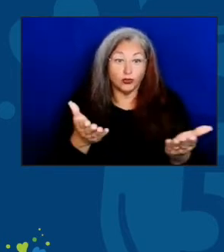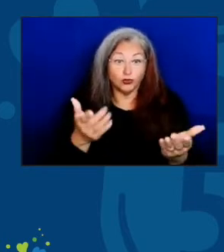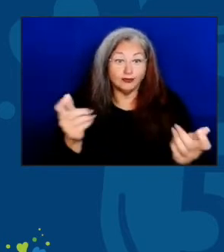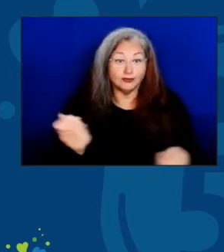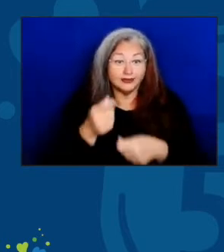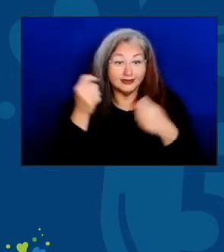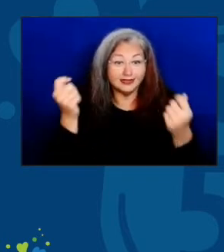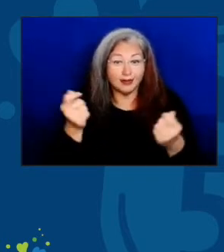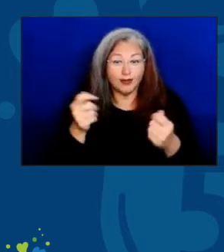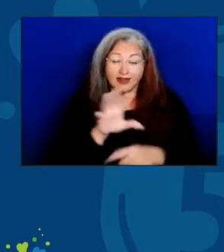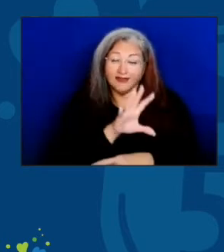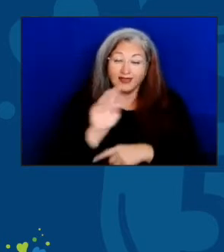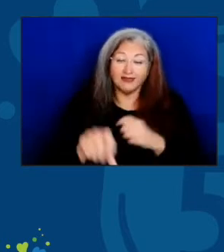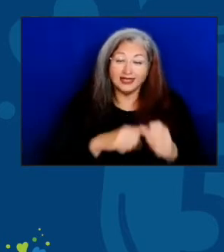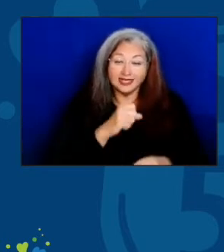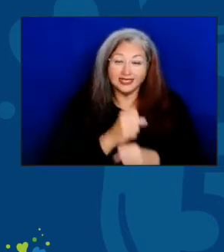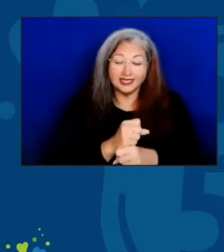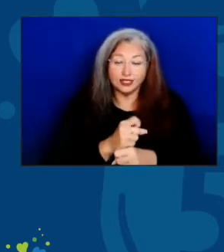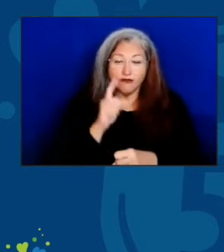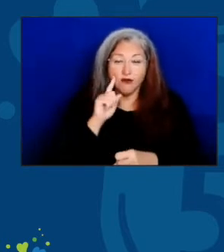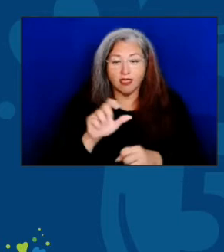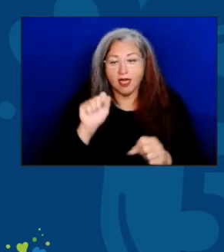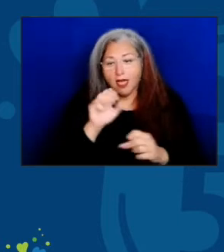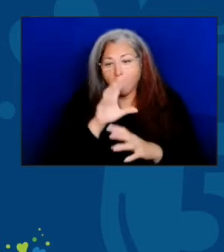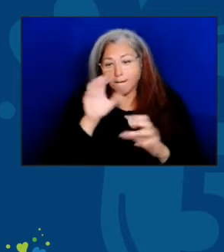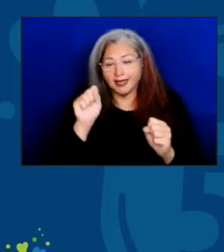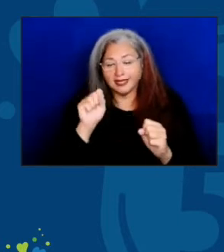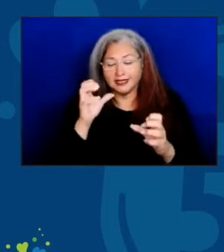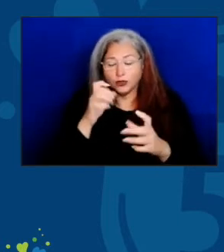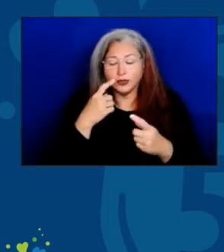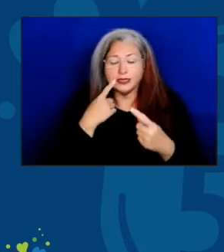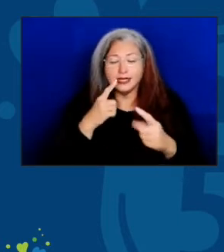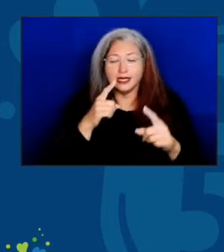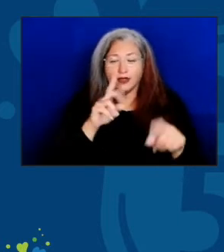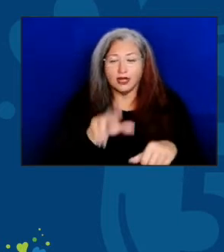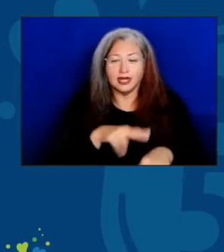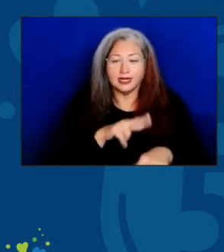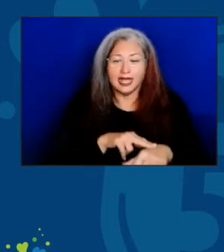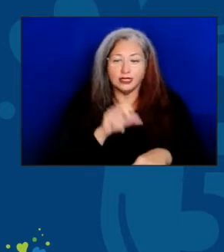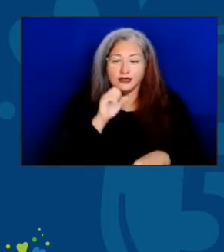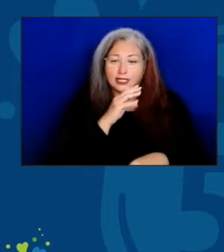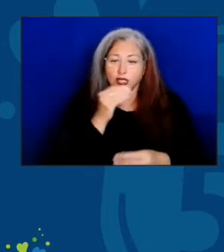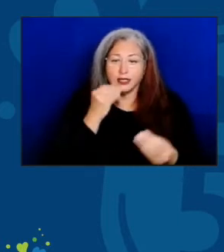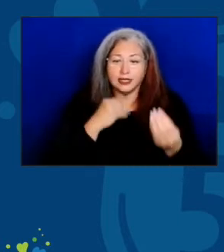50 years of the amazingly successful National Senior Nutrition Program.